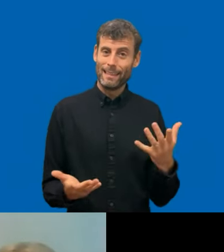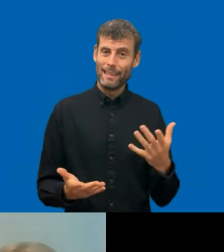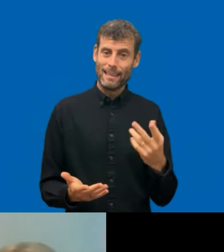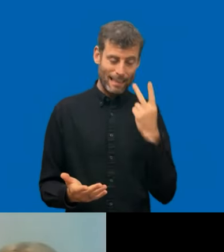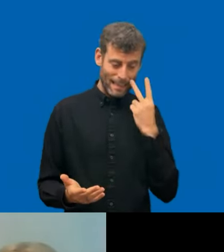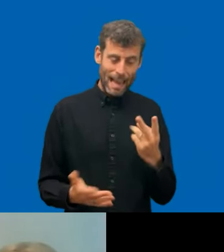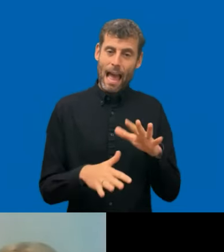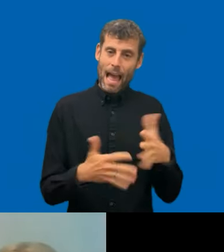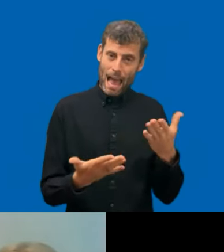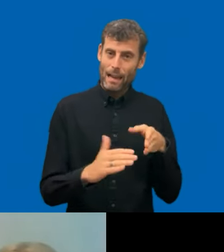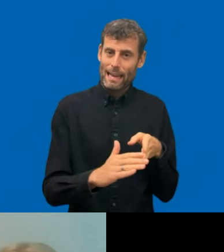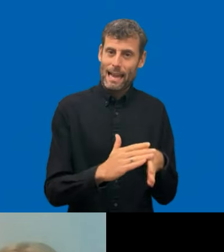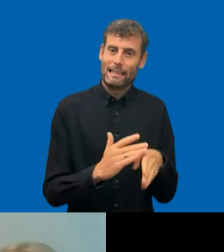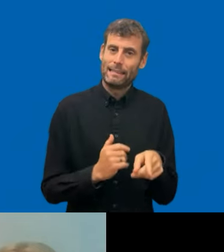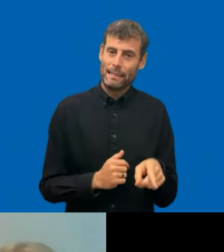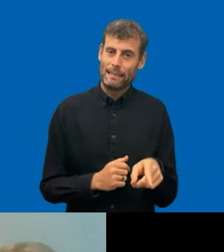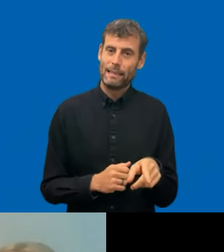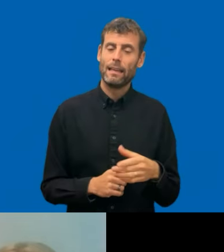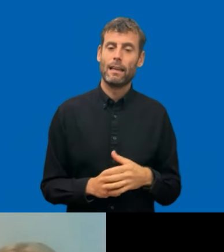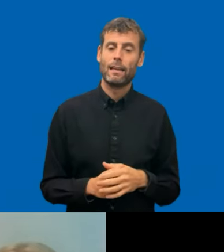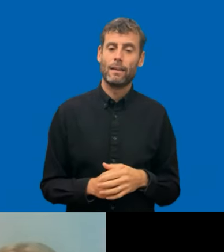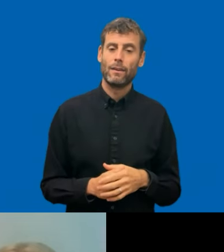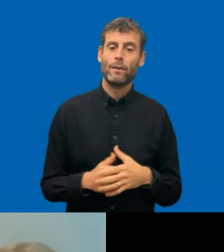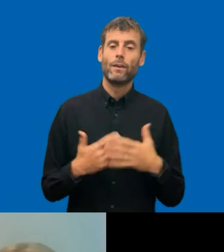and the ones that have to check it in the municipality, when they are received like,